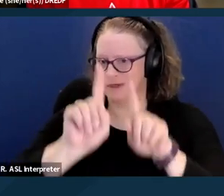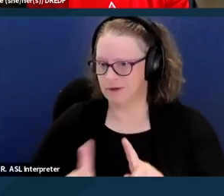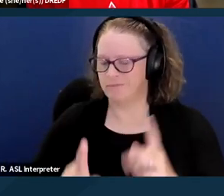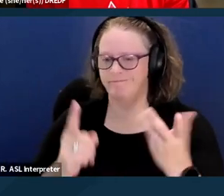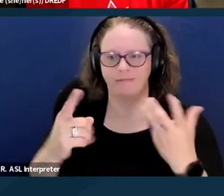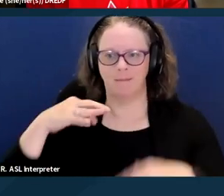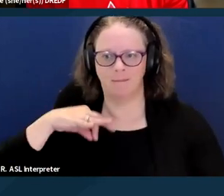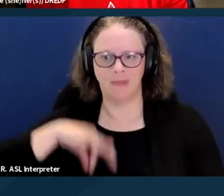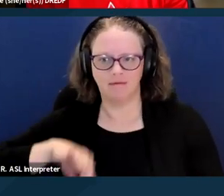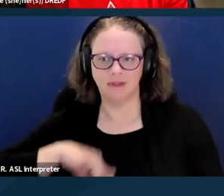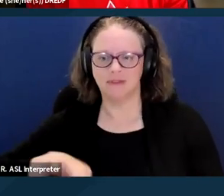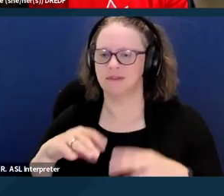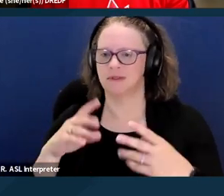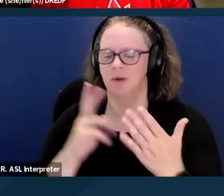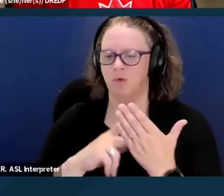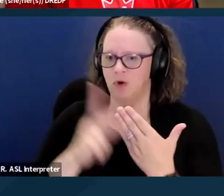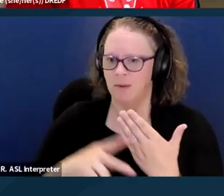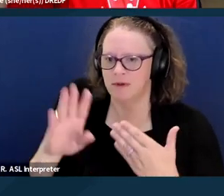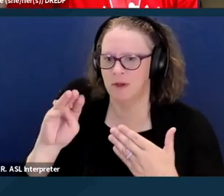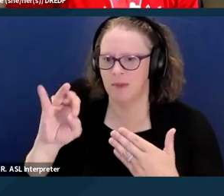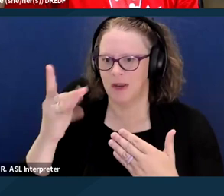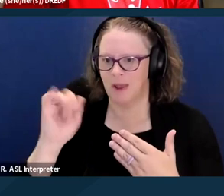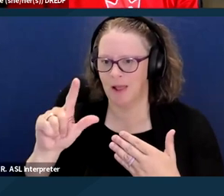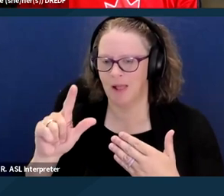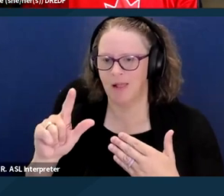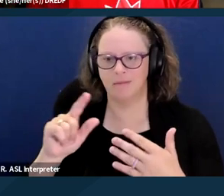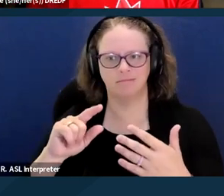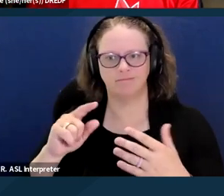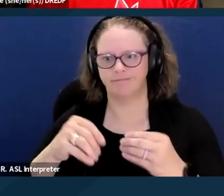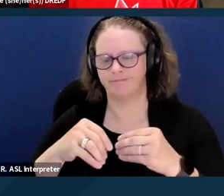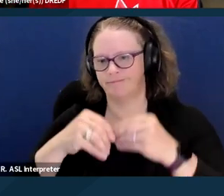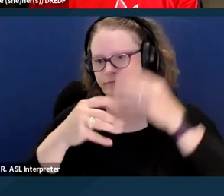Medi-Cal and otherwise in the state, and they're very fragmented.